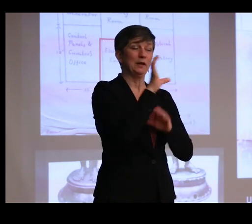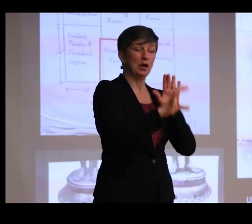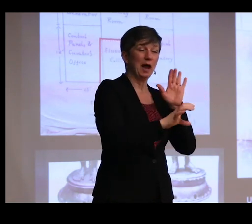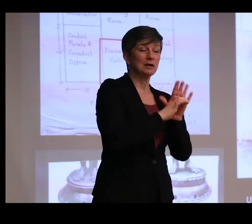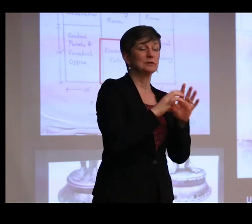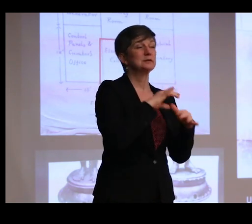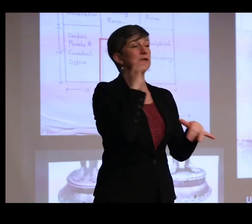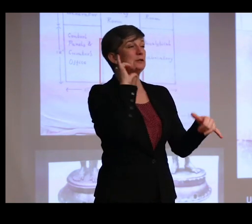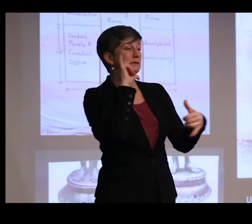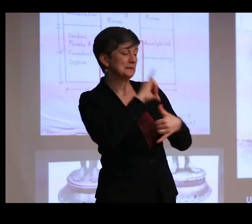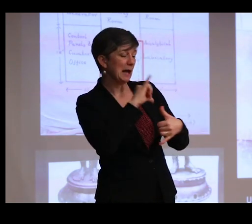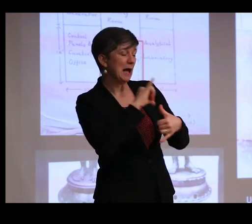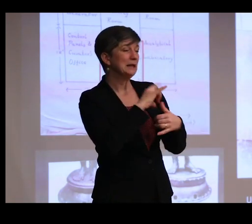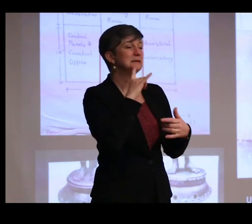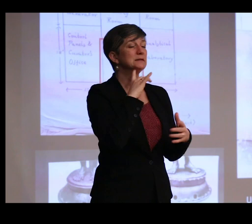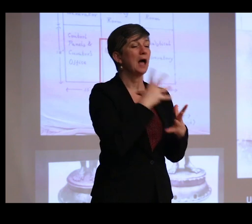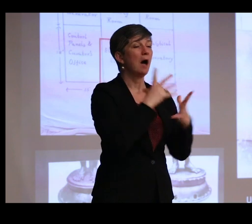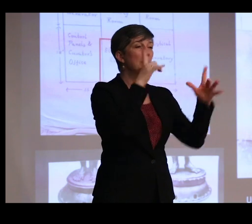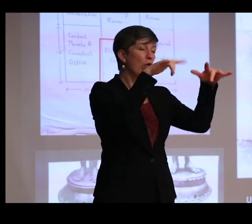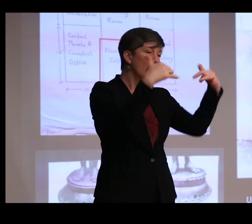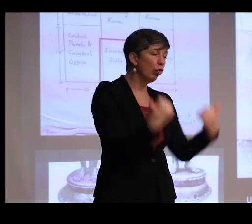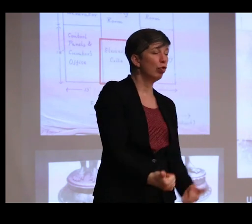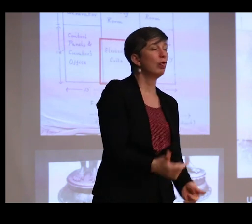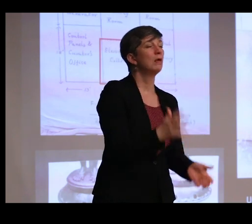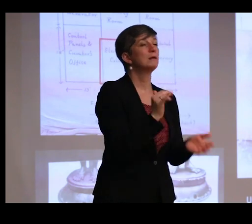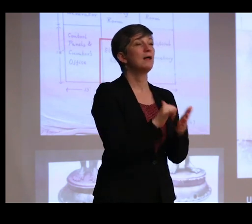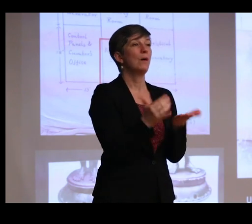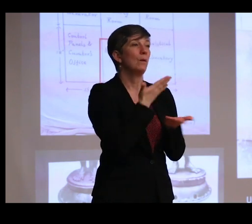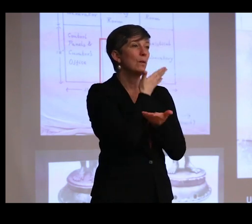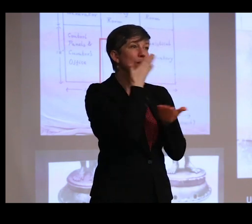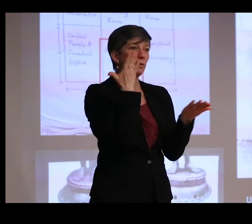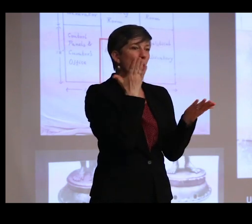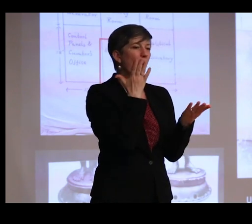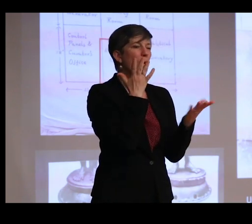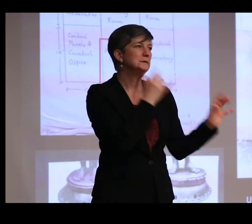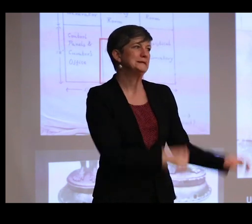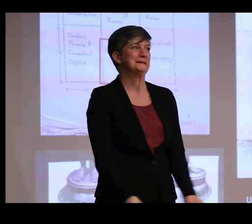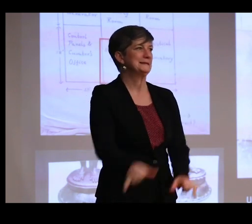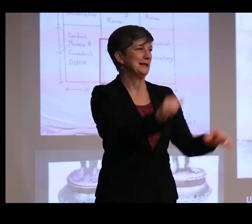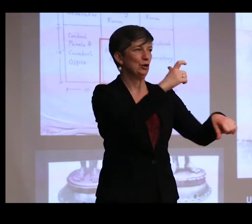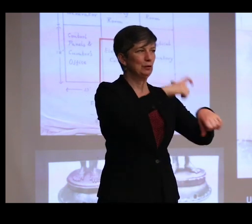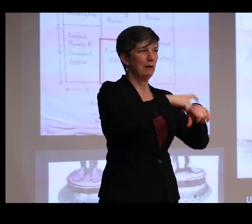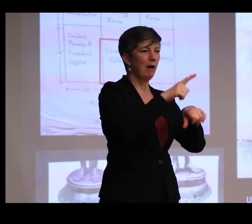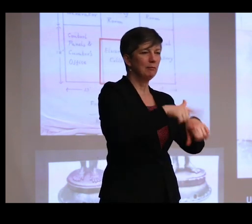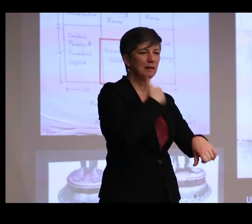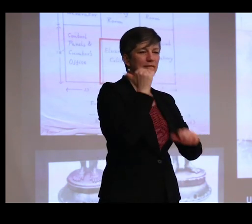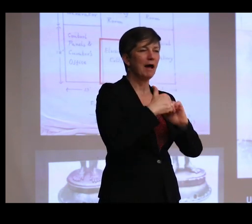their size, their corrosion. And there was no set standard time for how long